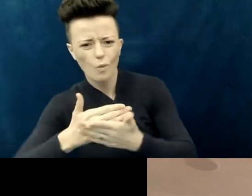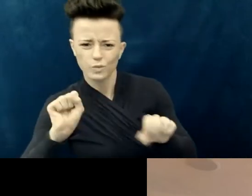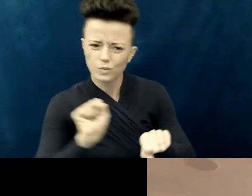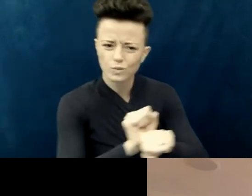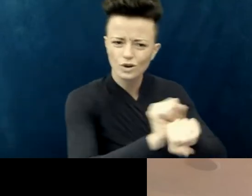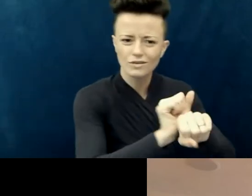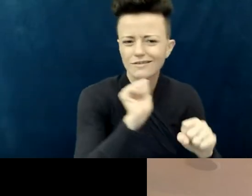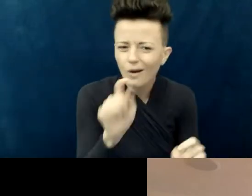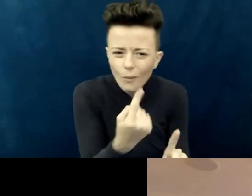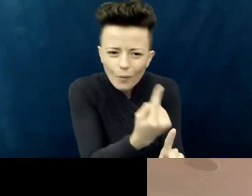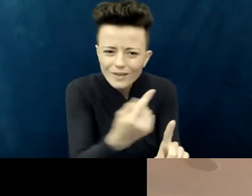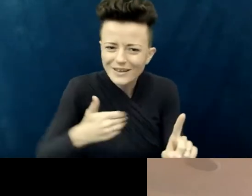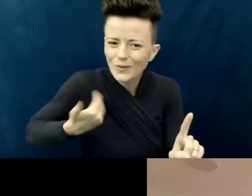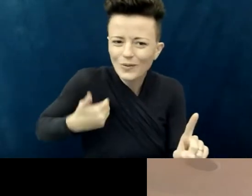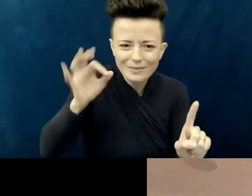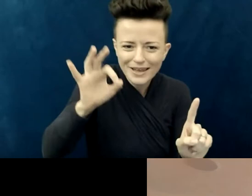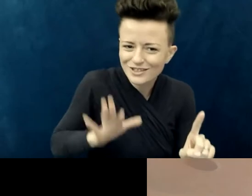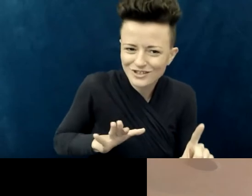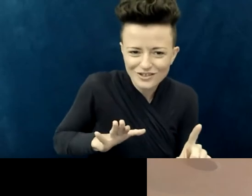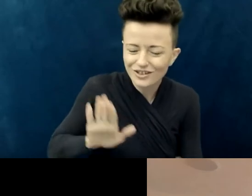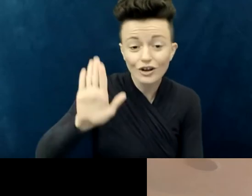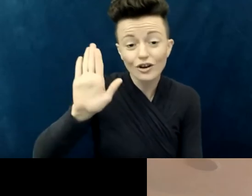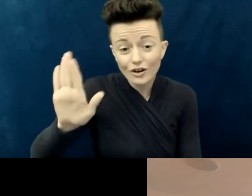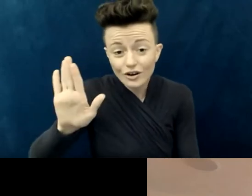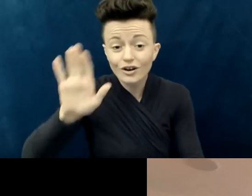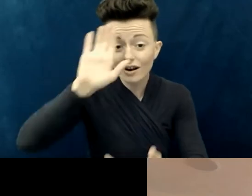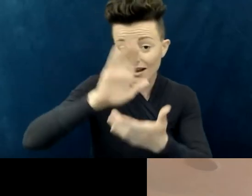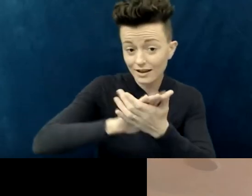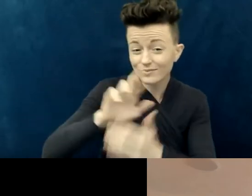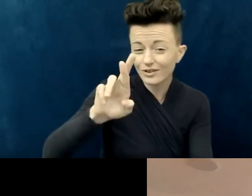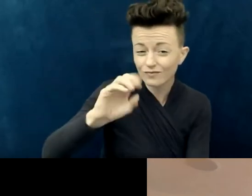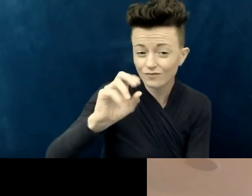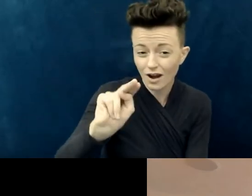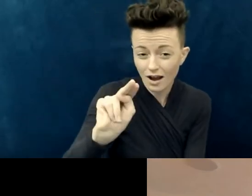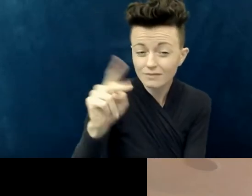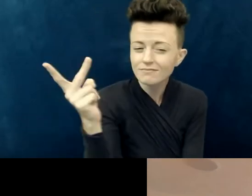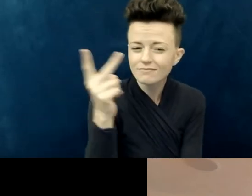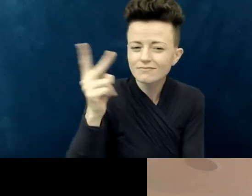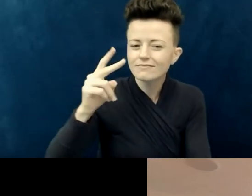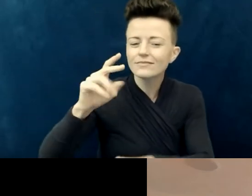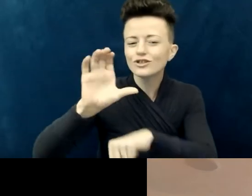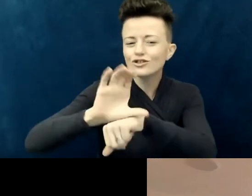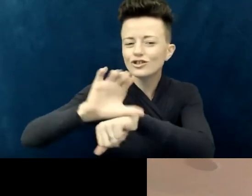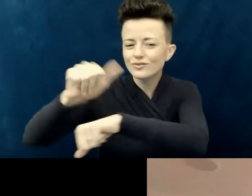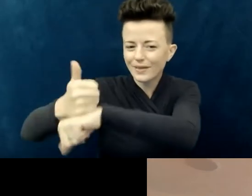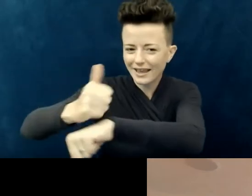She and her husband, Ron, are the planting pastors of City Chapel in Grand Rapids, Michigan.